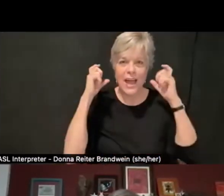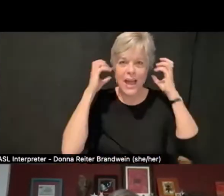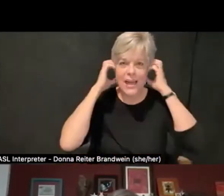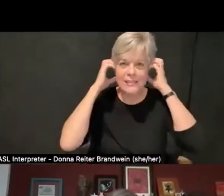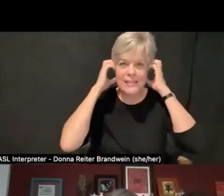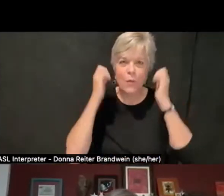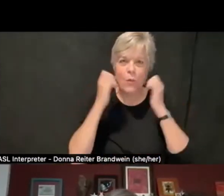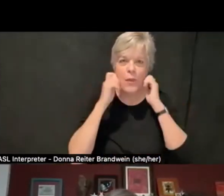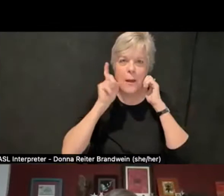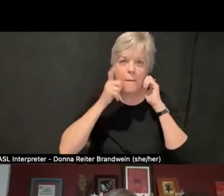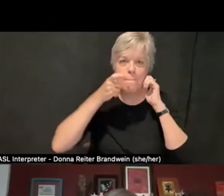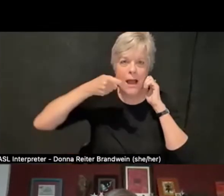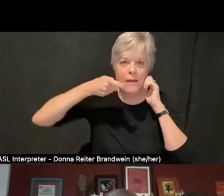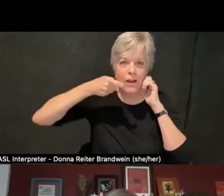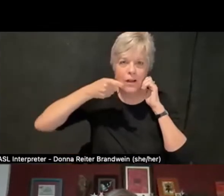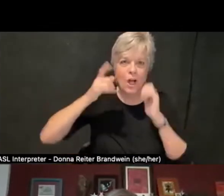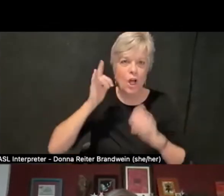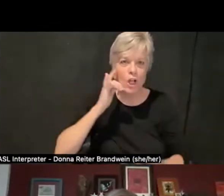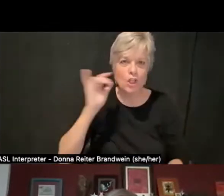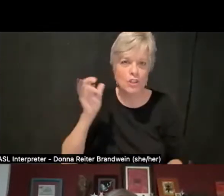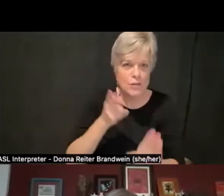that makes me look like I'm joining from a call center.